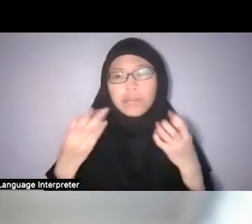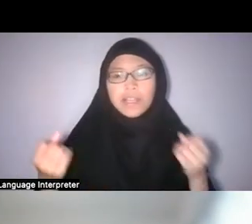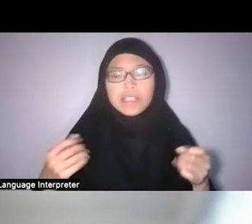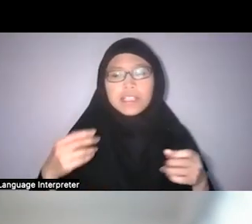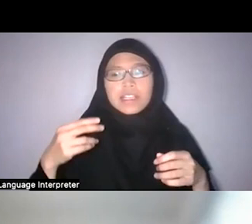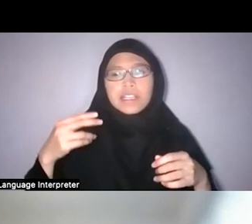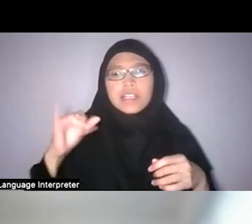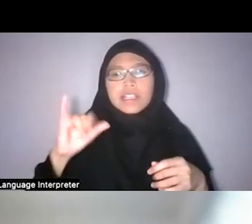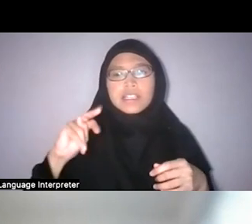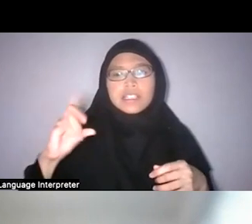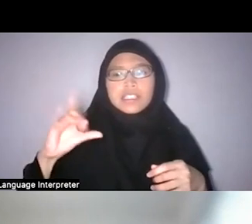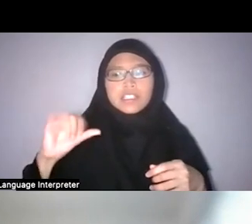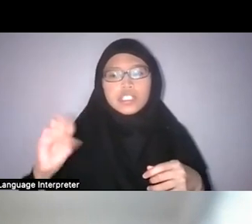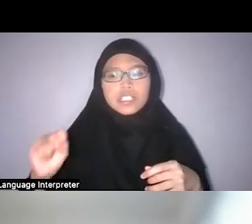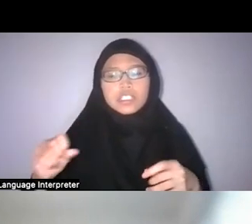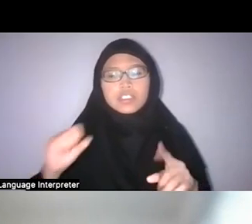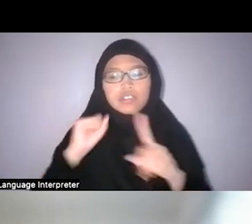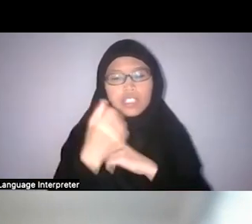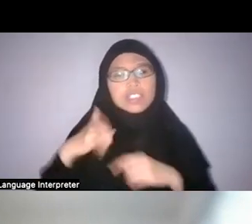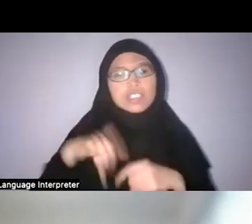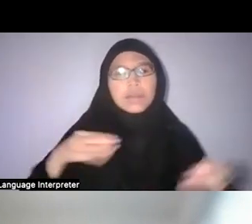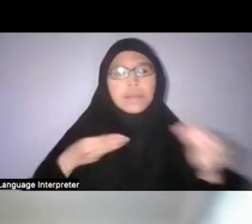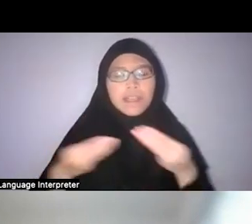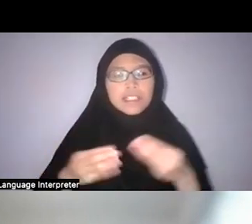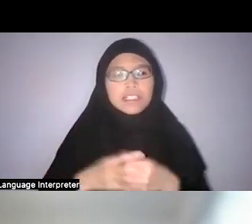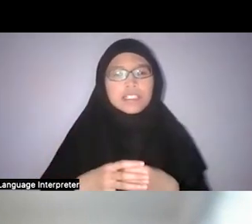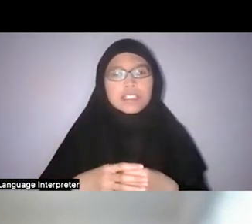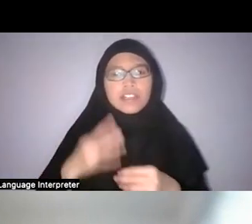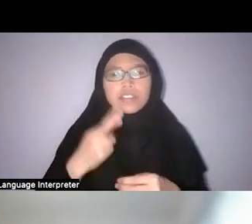and that was really part of that symbiotic relationship.